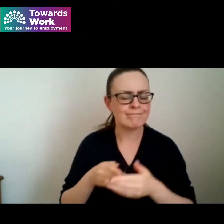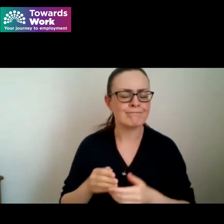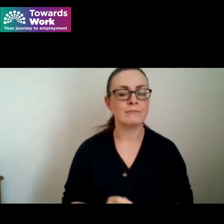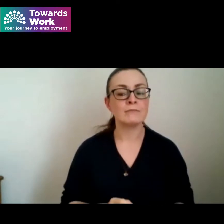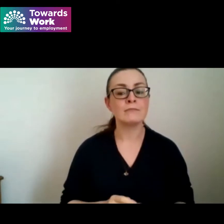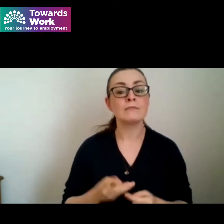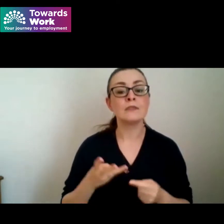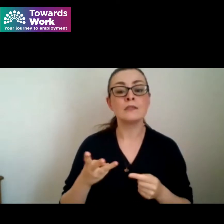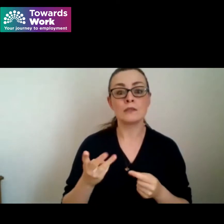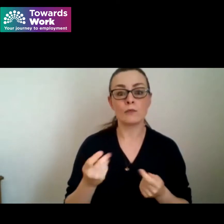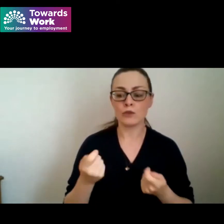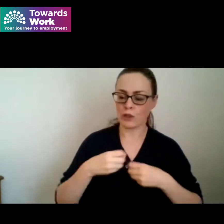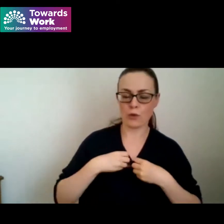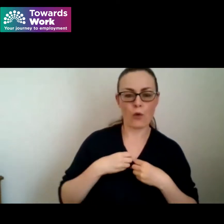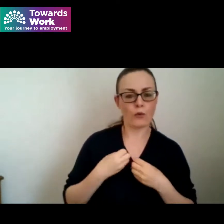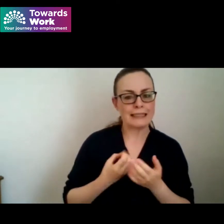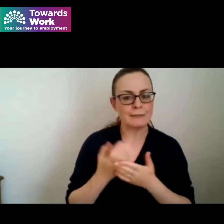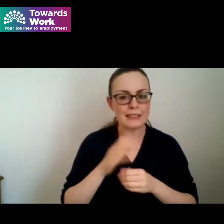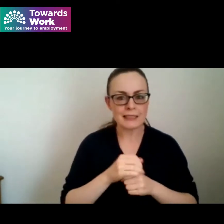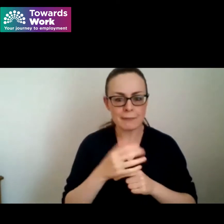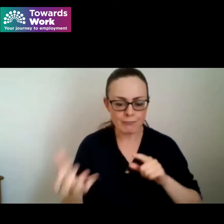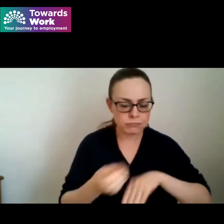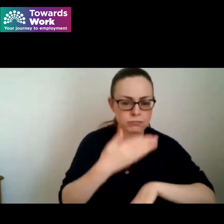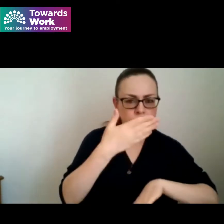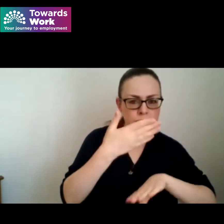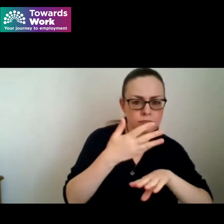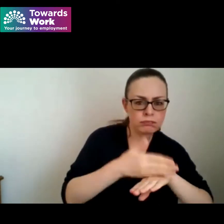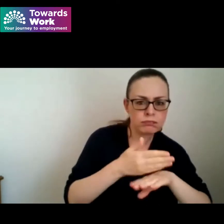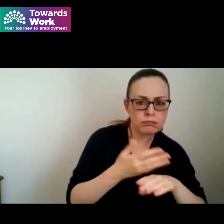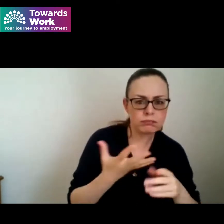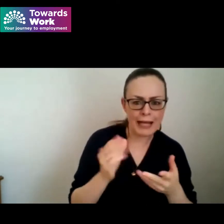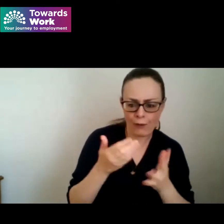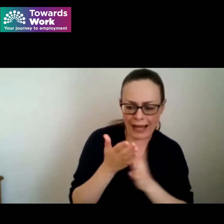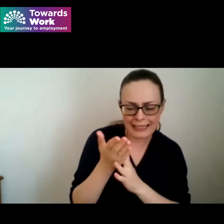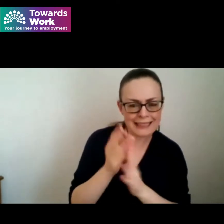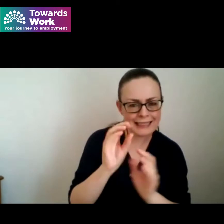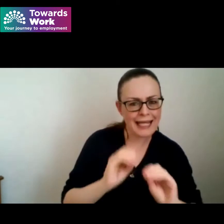their experiences of finding work assessing education and starting their own business